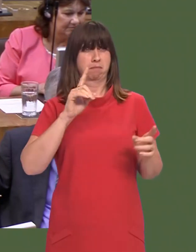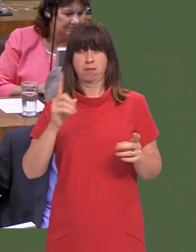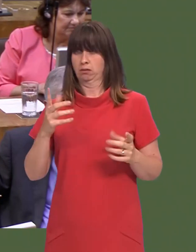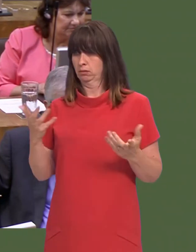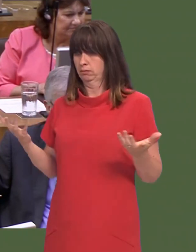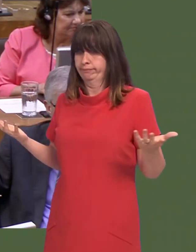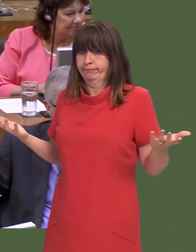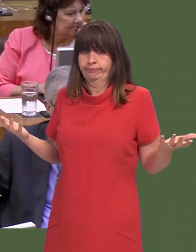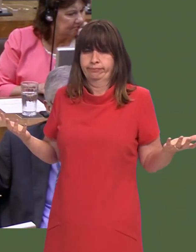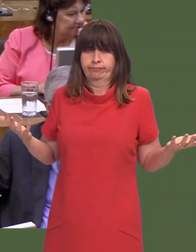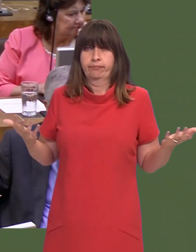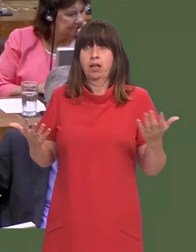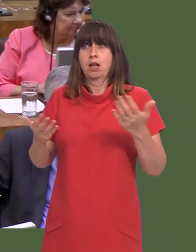other modern languages.